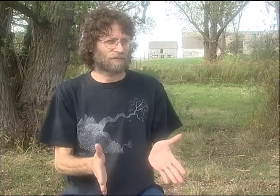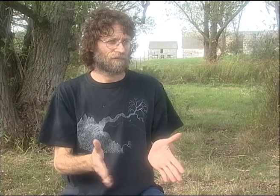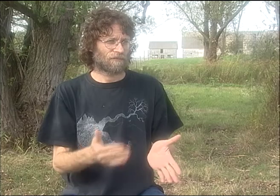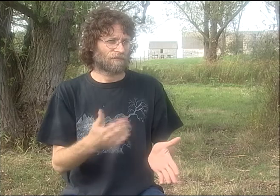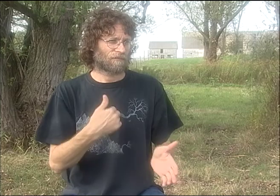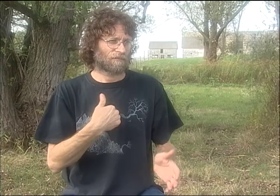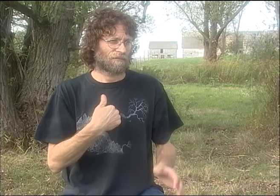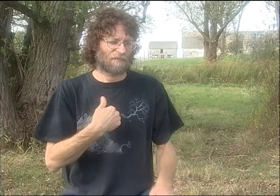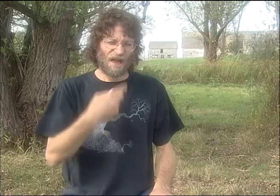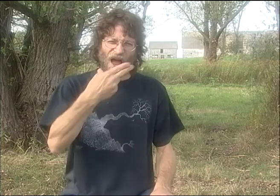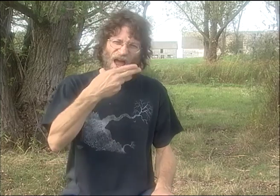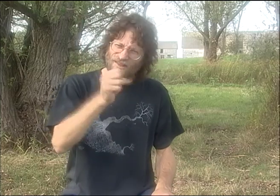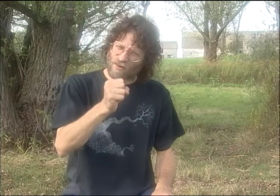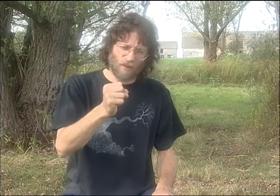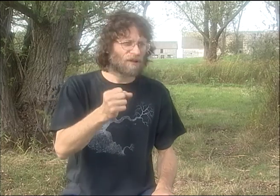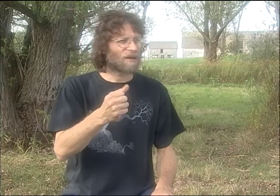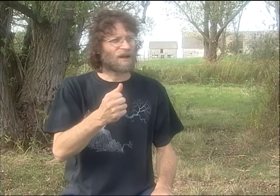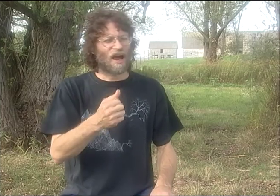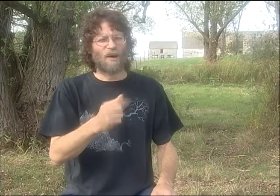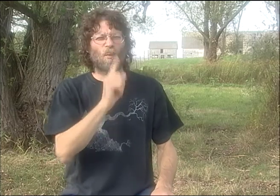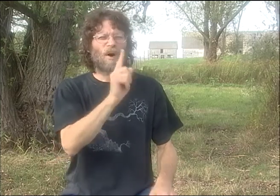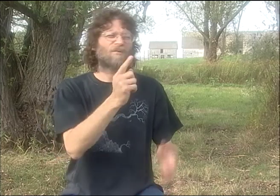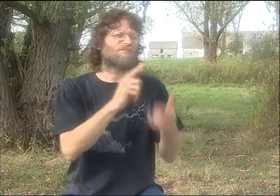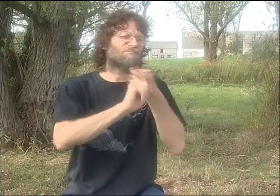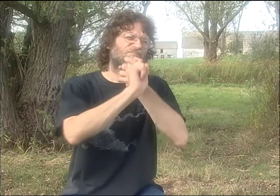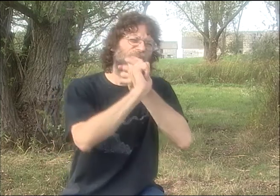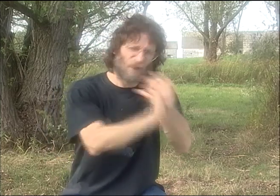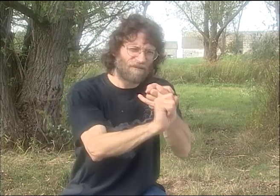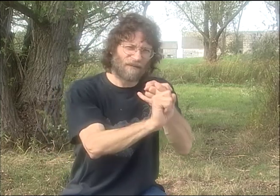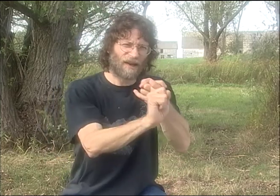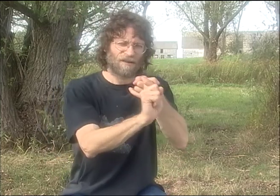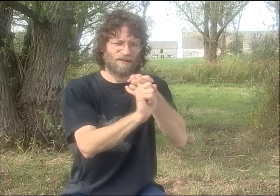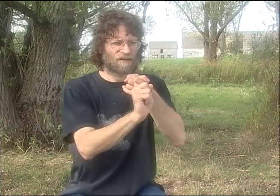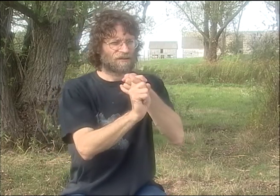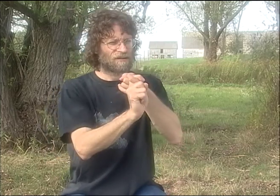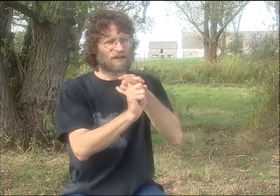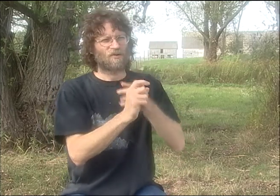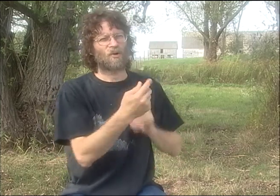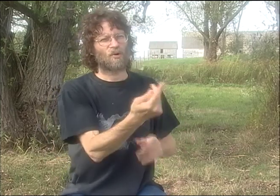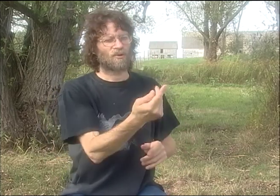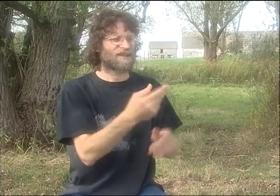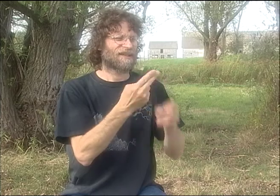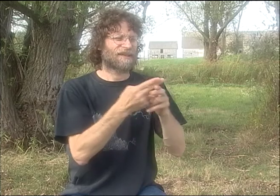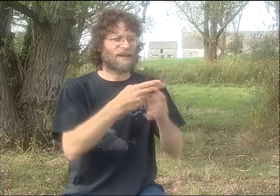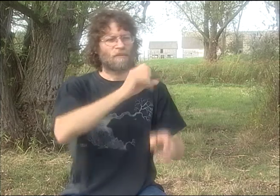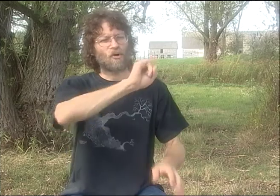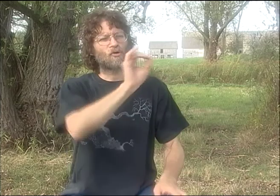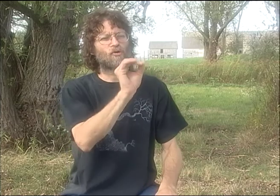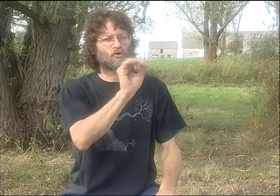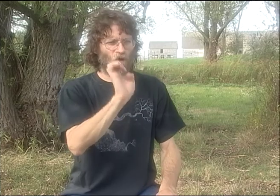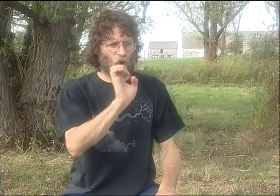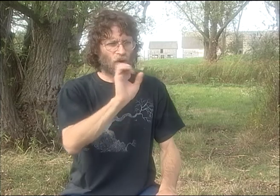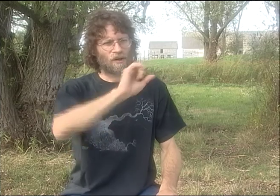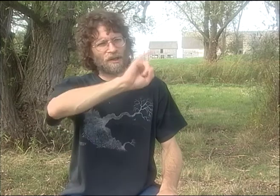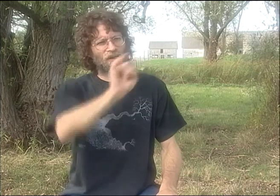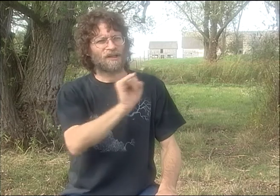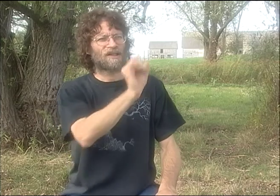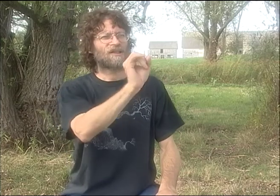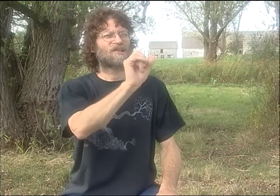I WAS MORE OF A PERFORMING ARTIST, I WOULD SAY. IN HIGH SCHOOL I HAD THIS GREAT FRIEND.